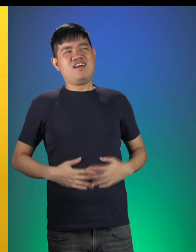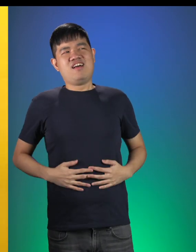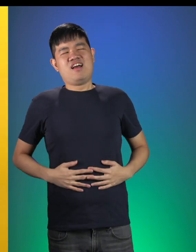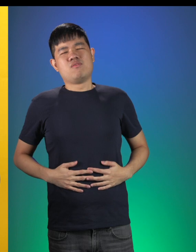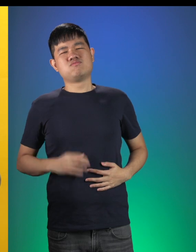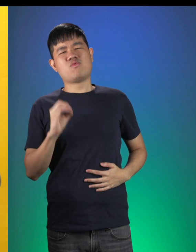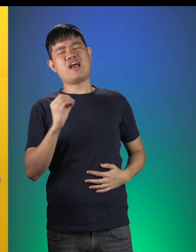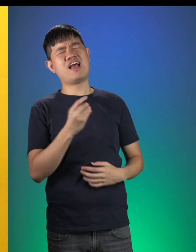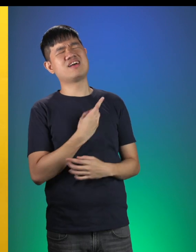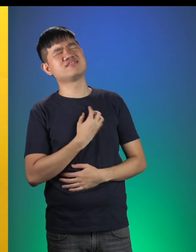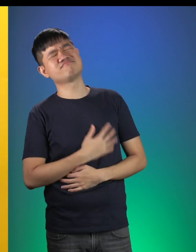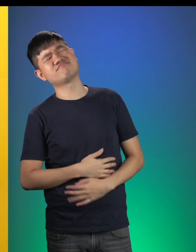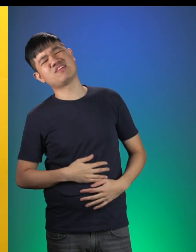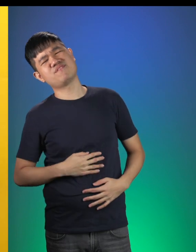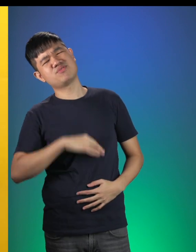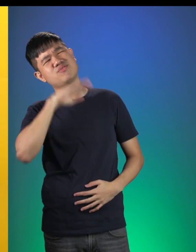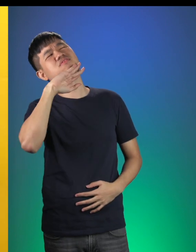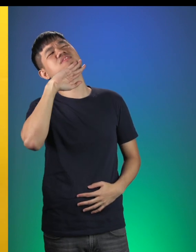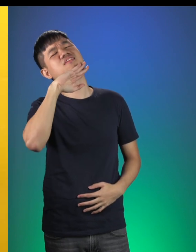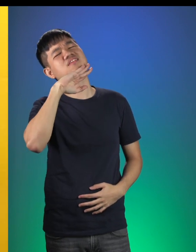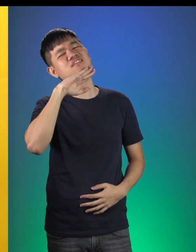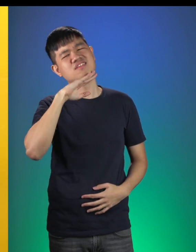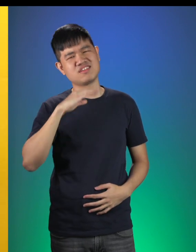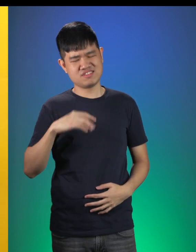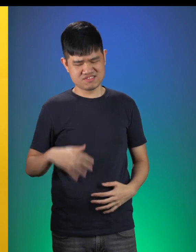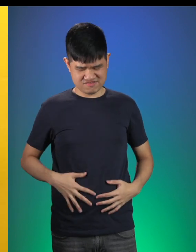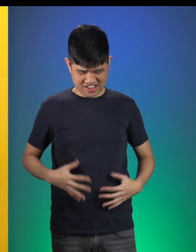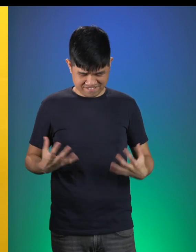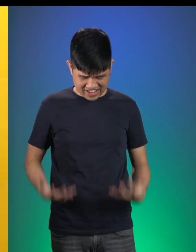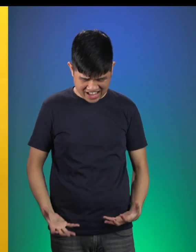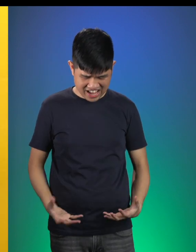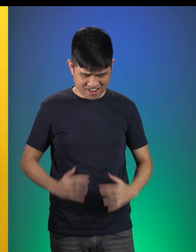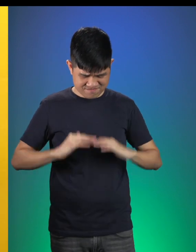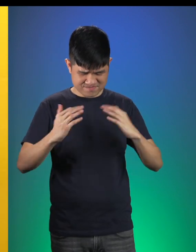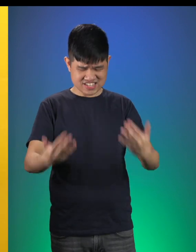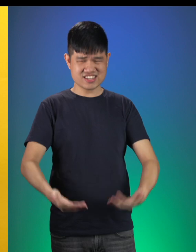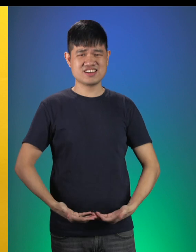I’m so full and my tummy is big and heavy!